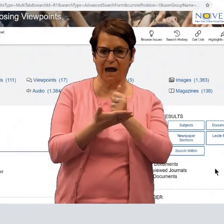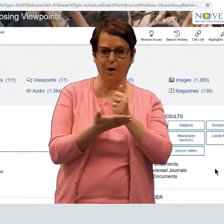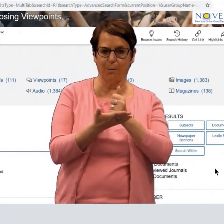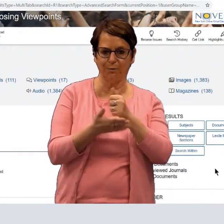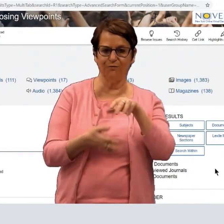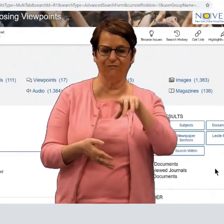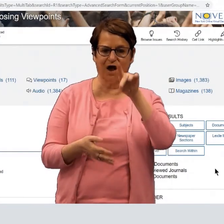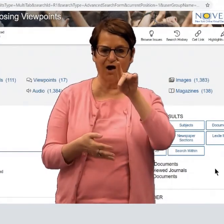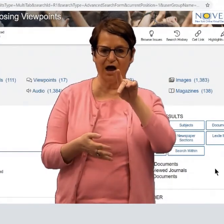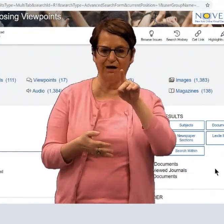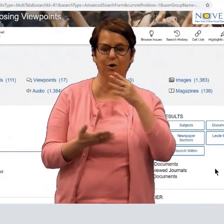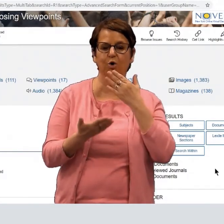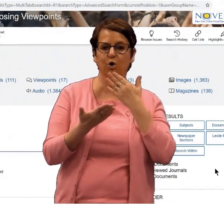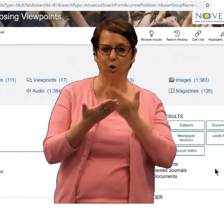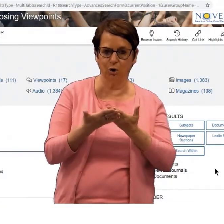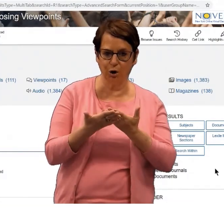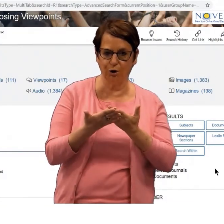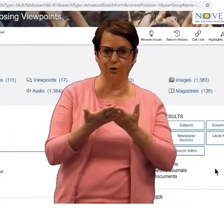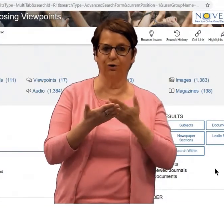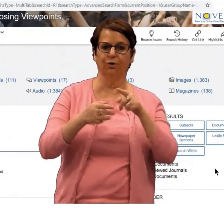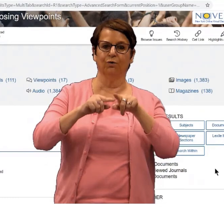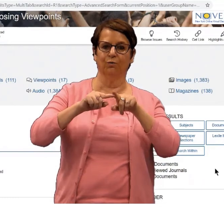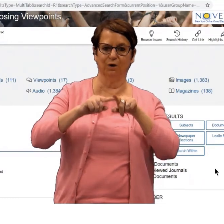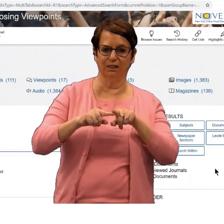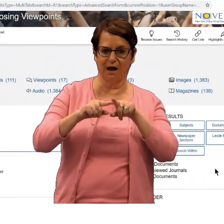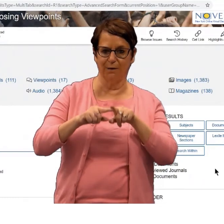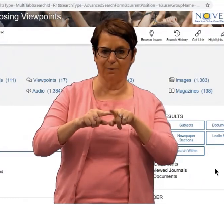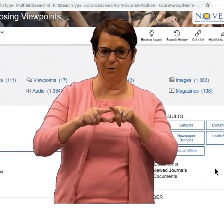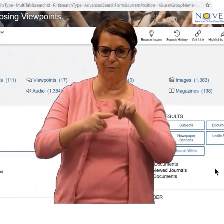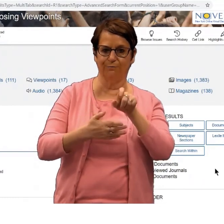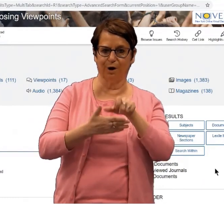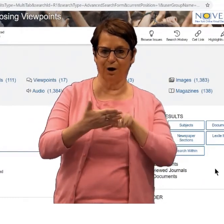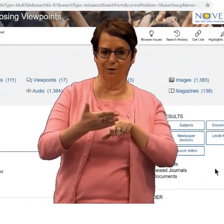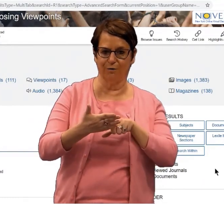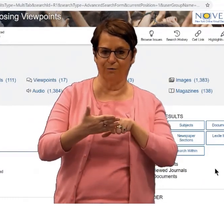to help you find good, reliable articles.